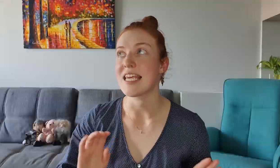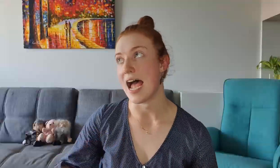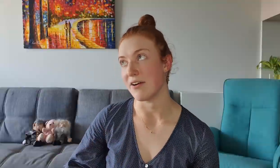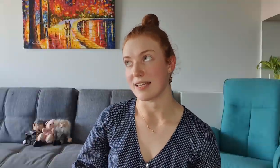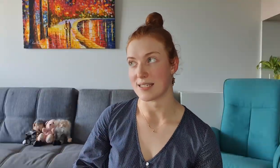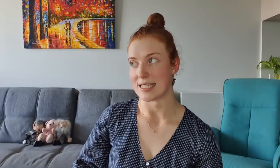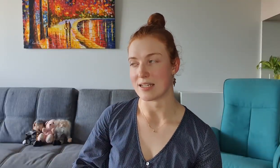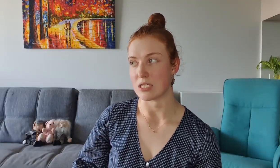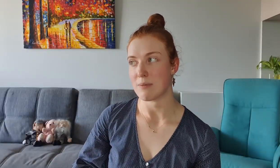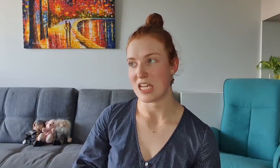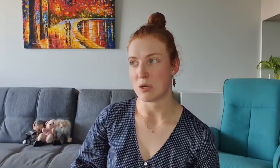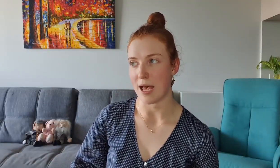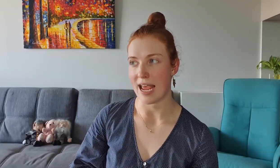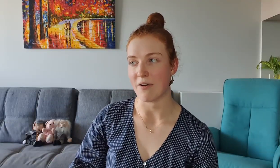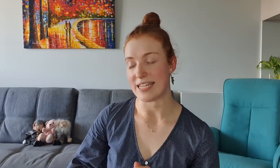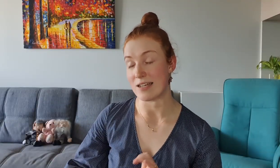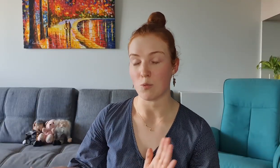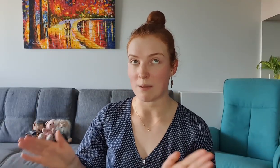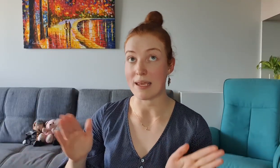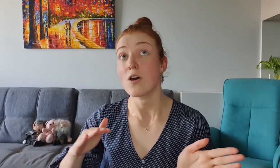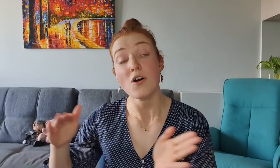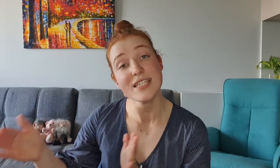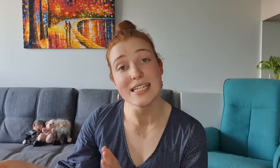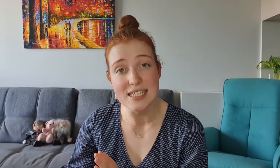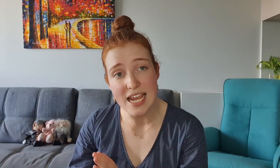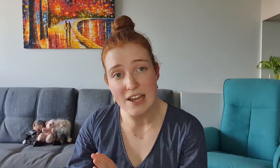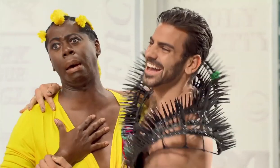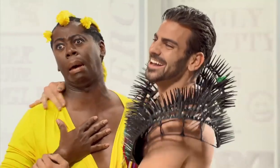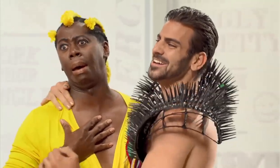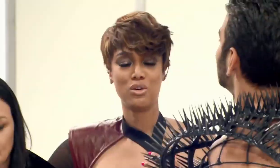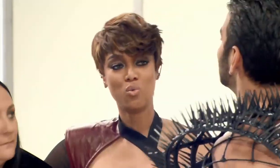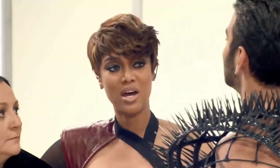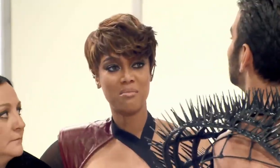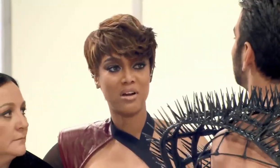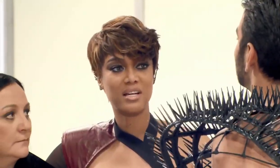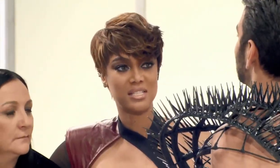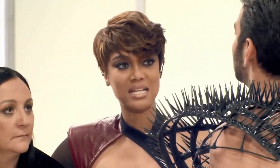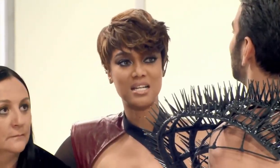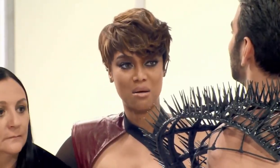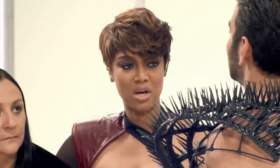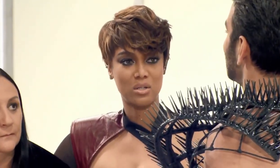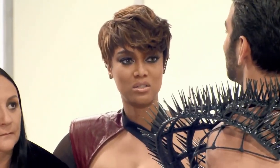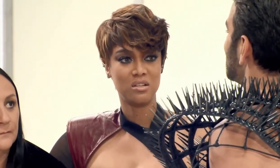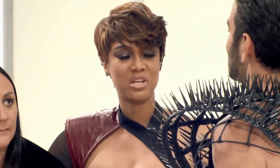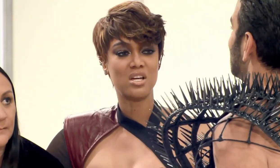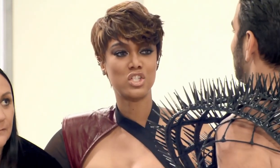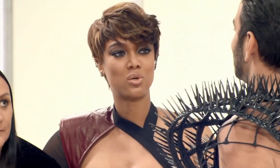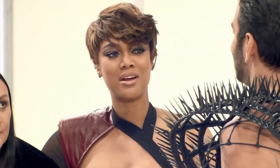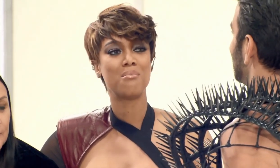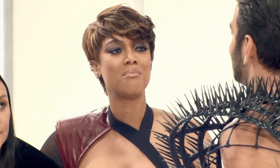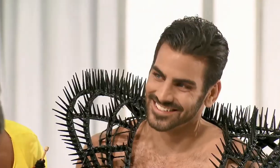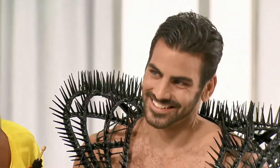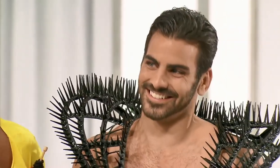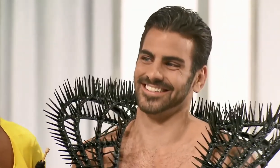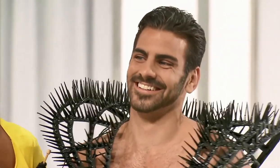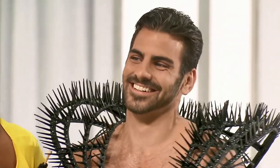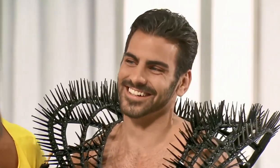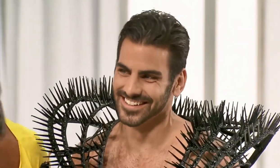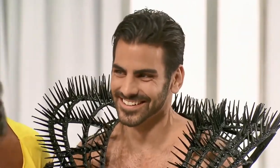Tyra gives this little speech about how he didn't win because he's Deaf You won America's Next Top Model because you are an amazing model